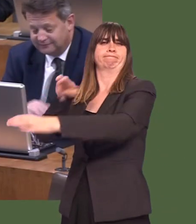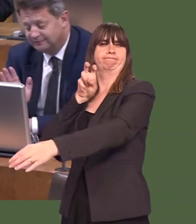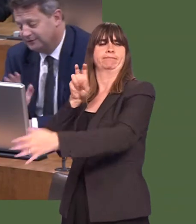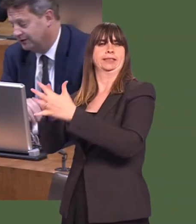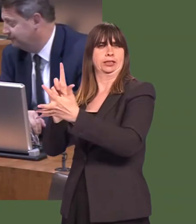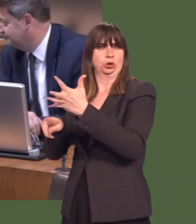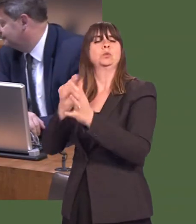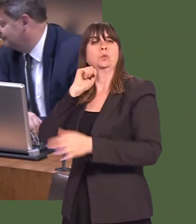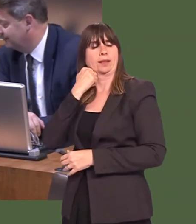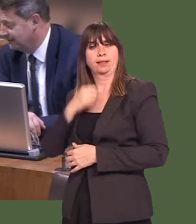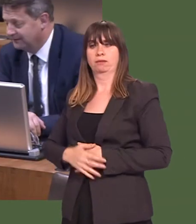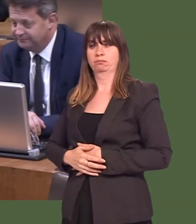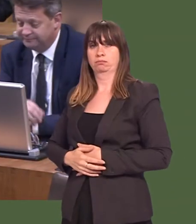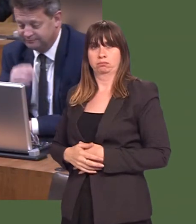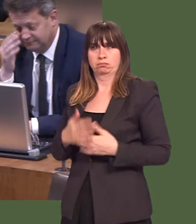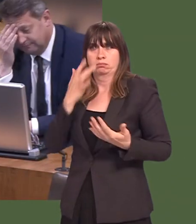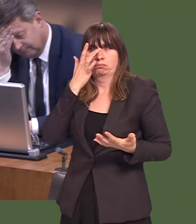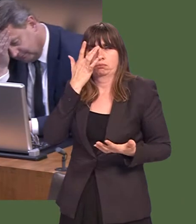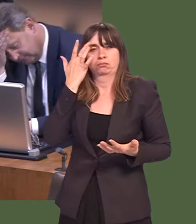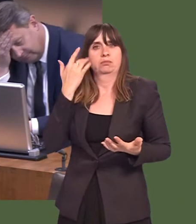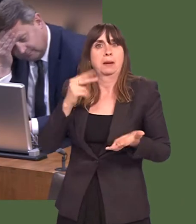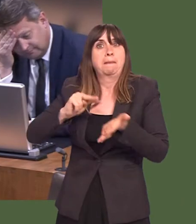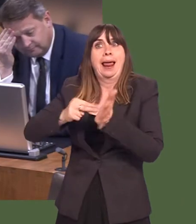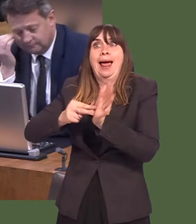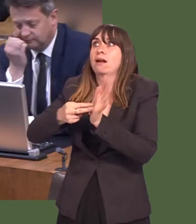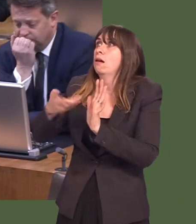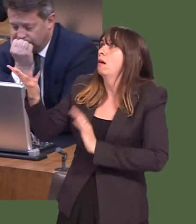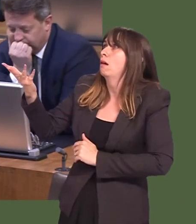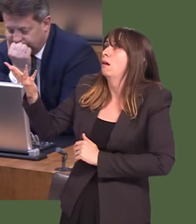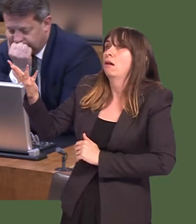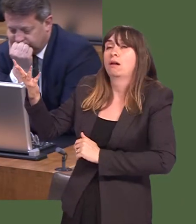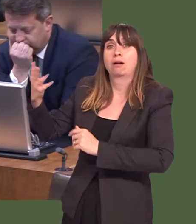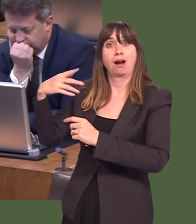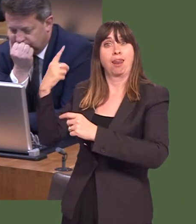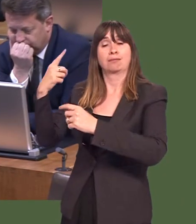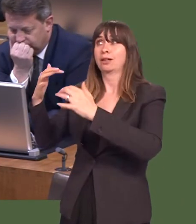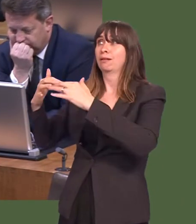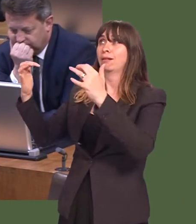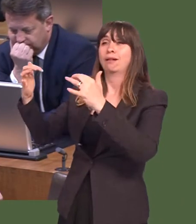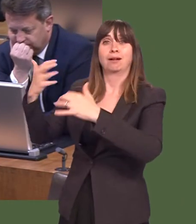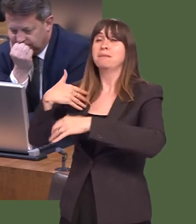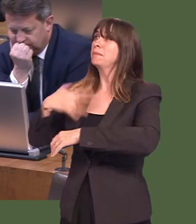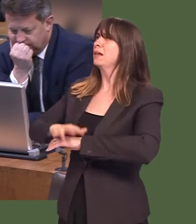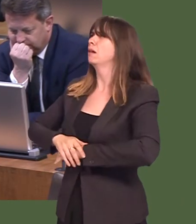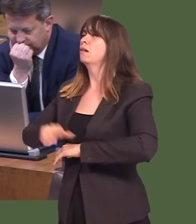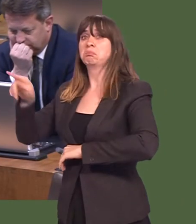What I donít see, however, is any semblance of any kind of plan from the UK Government. Nothing. Iíve sat there in meetings and Iíve asked.